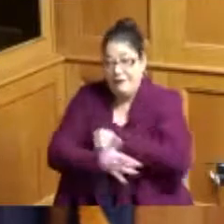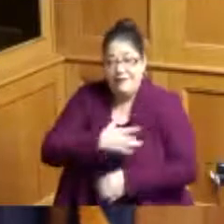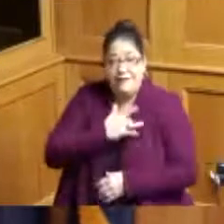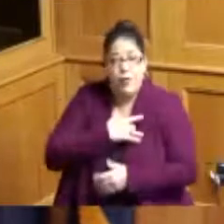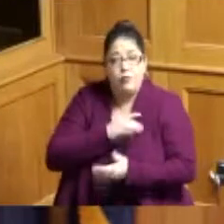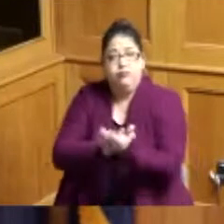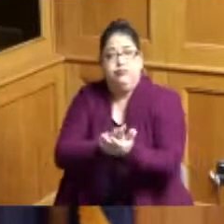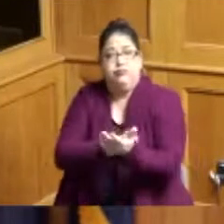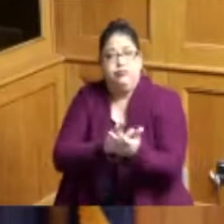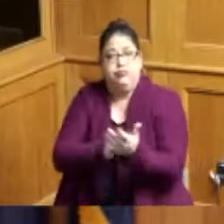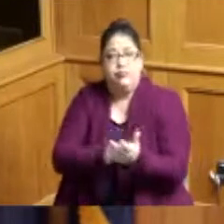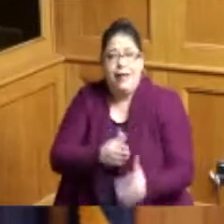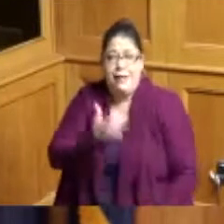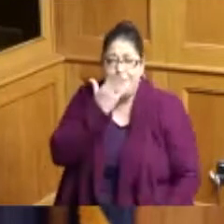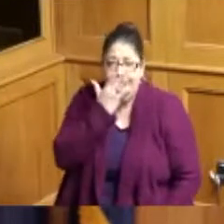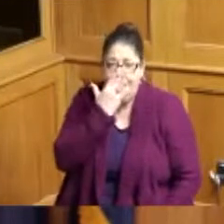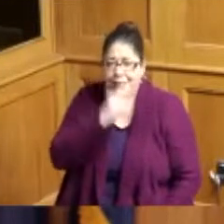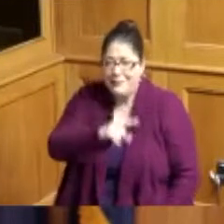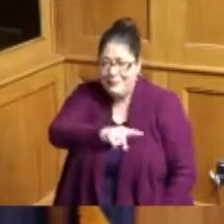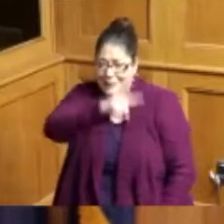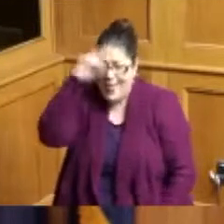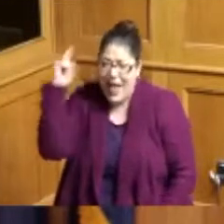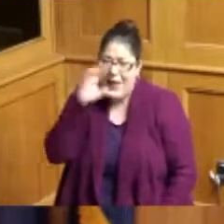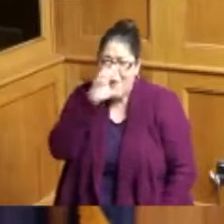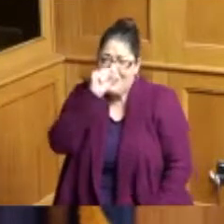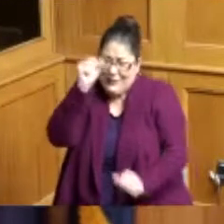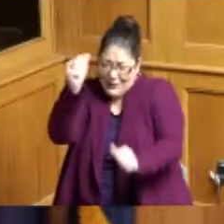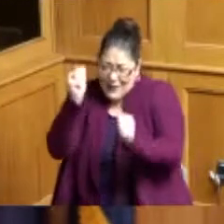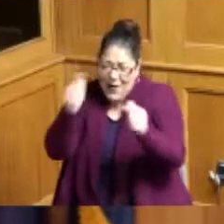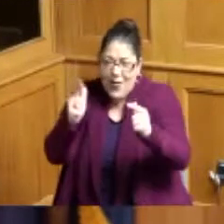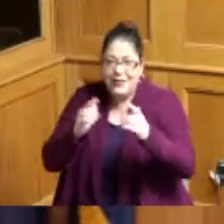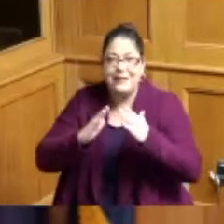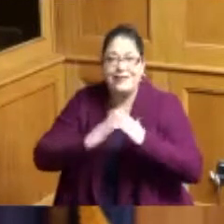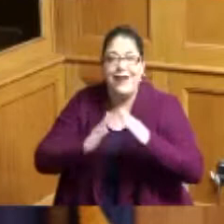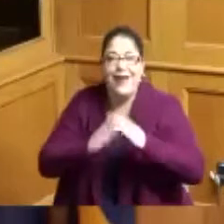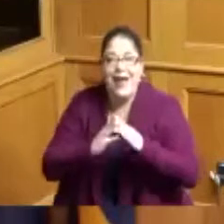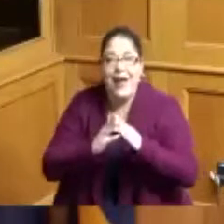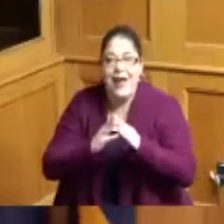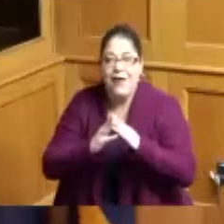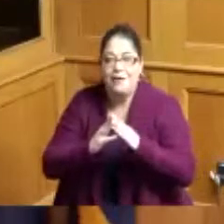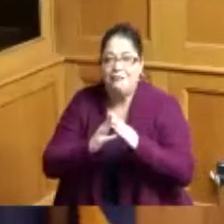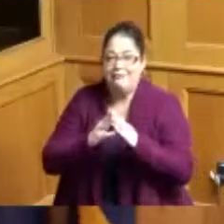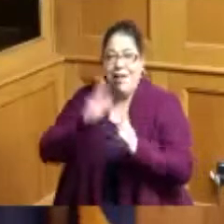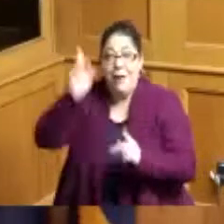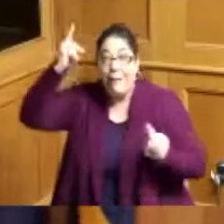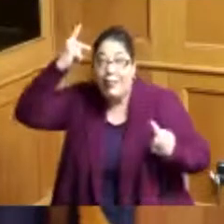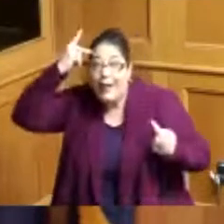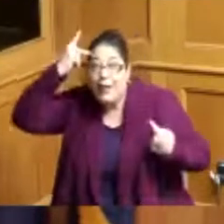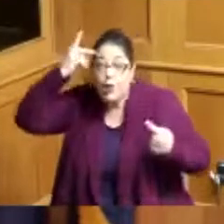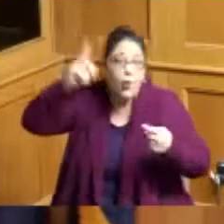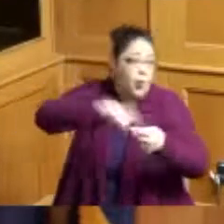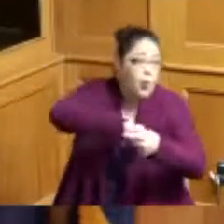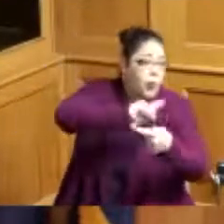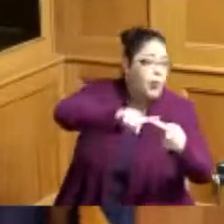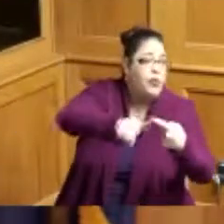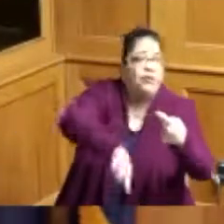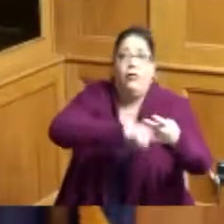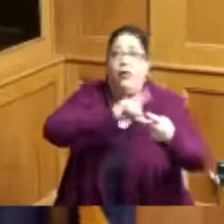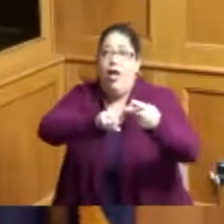the colors were black and orange it wasn't about your political party and all of those things it